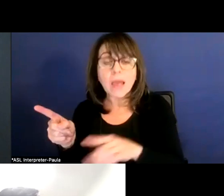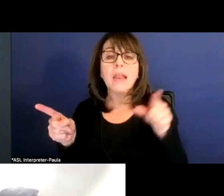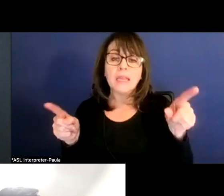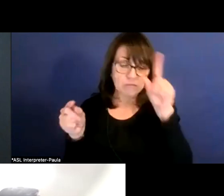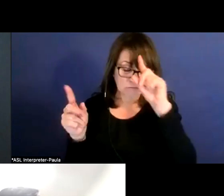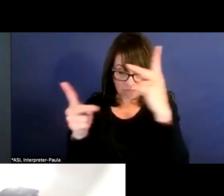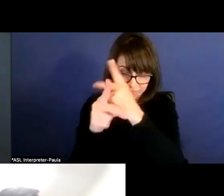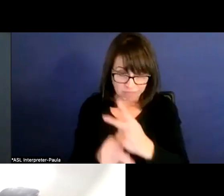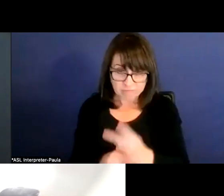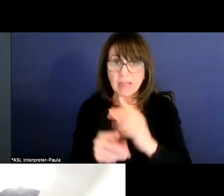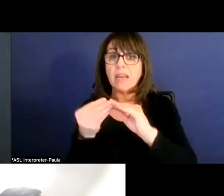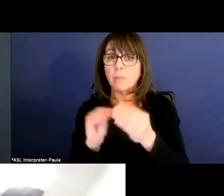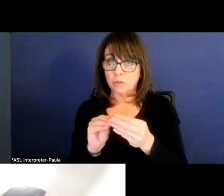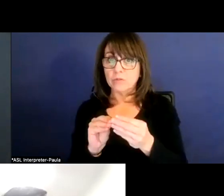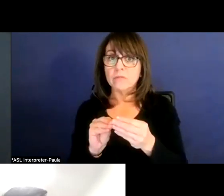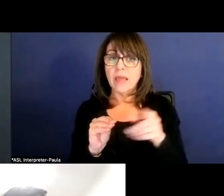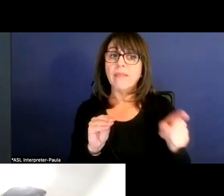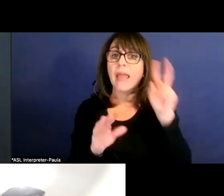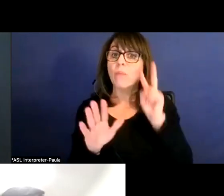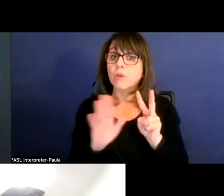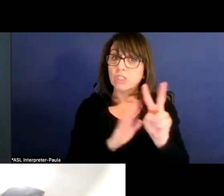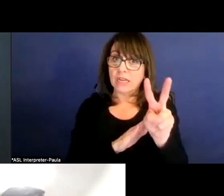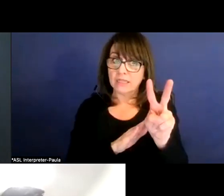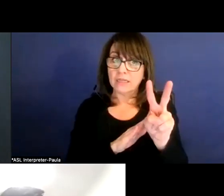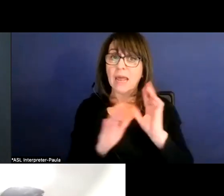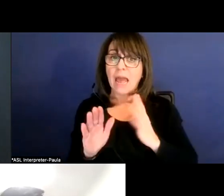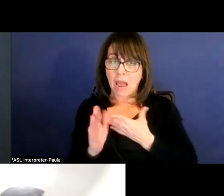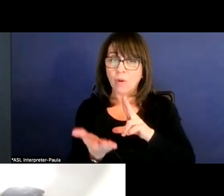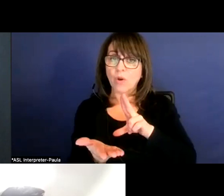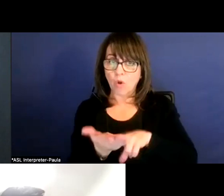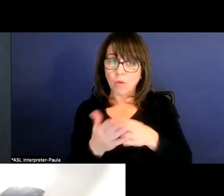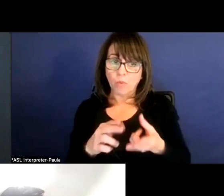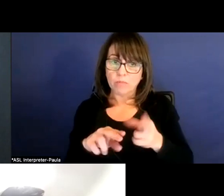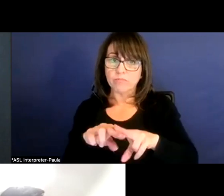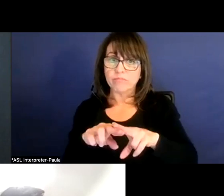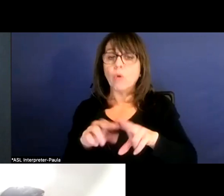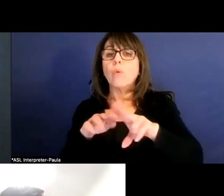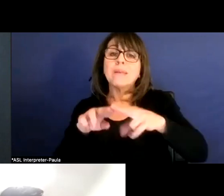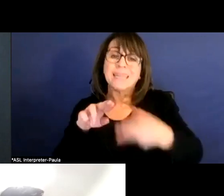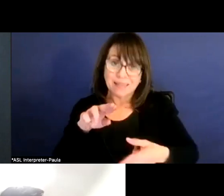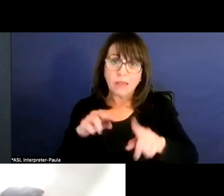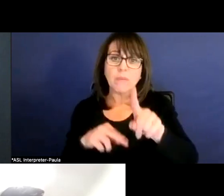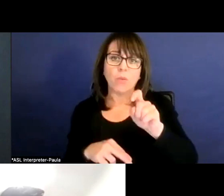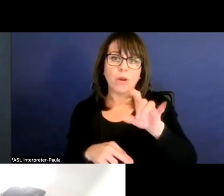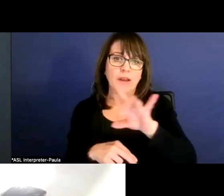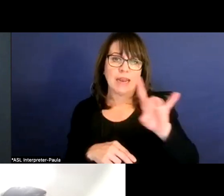the demographer has projected our enrollment will decline by 188 students. And as I said earlier,